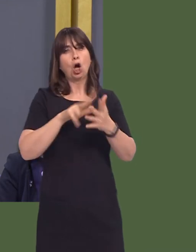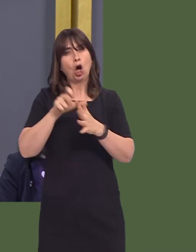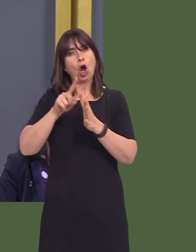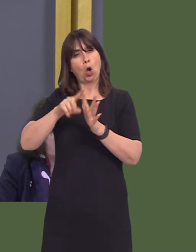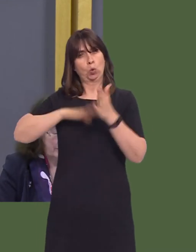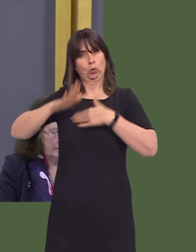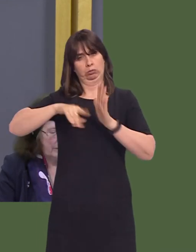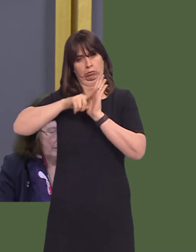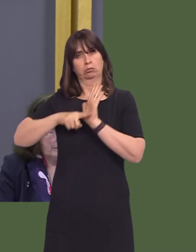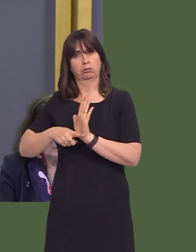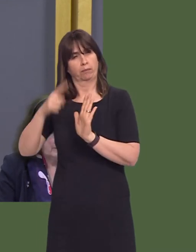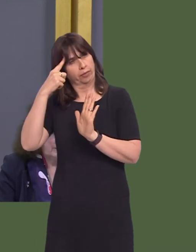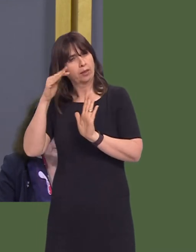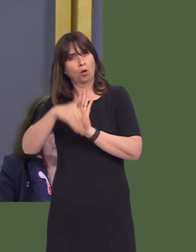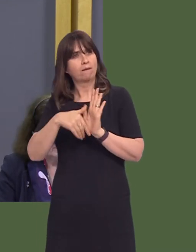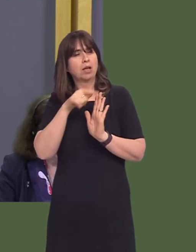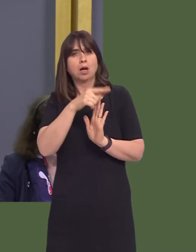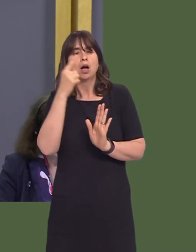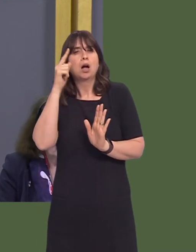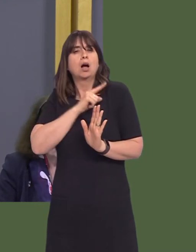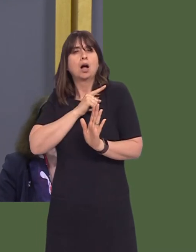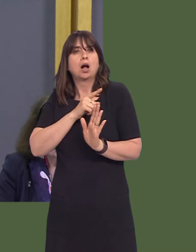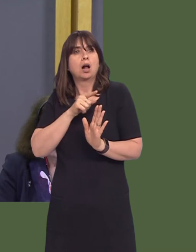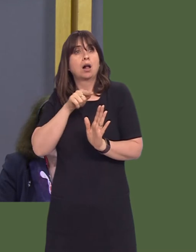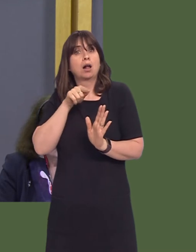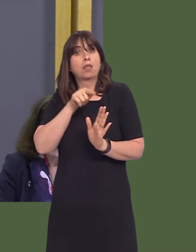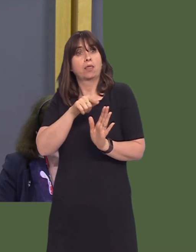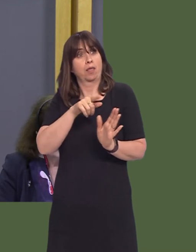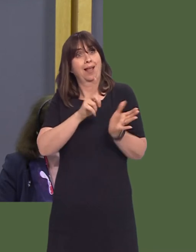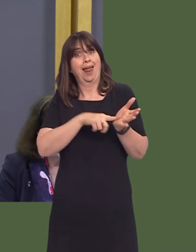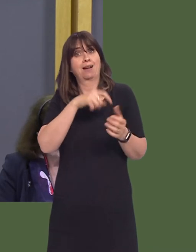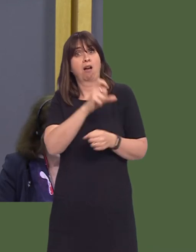believe that the impact of these proposals on the local rural community of Llancarfan